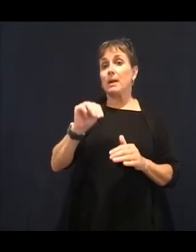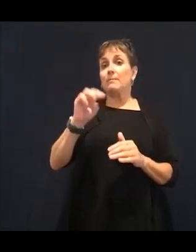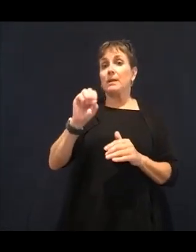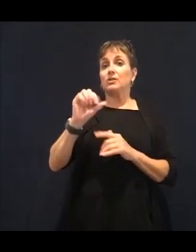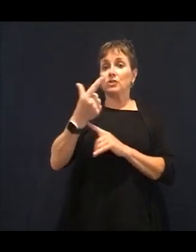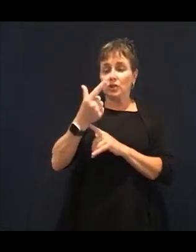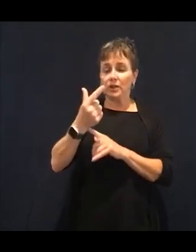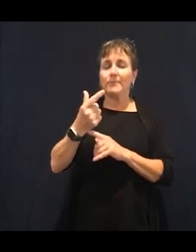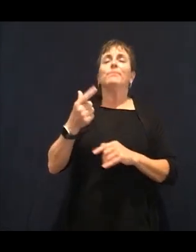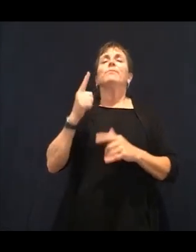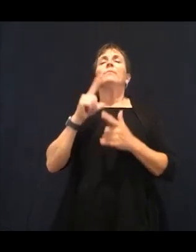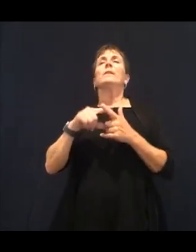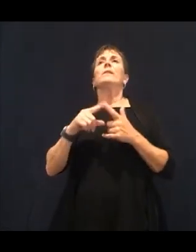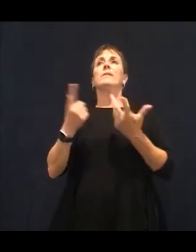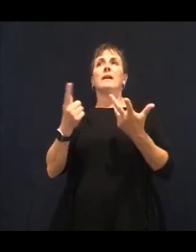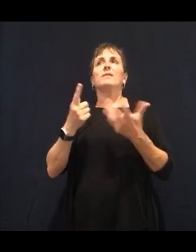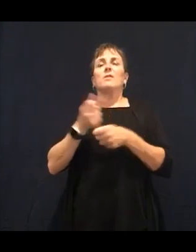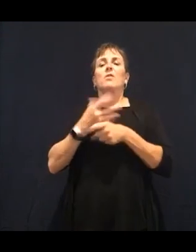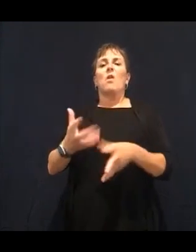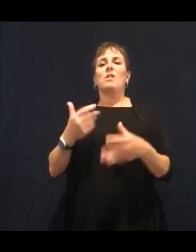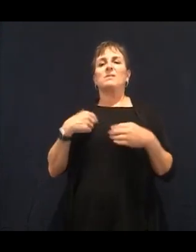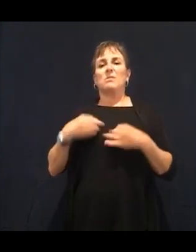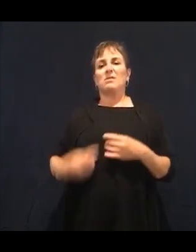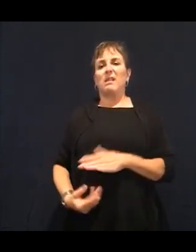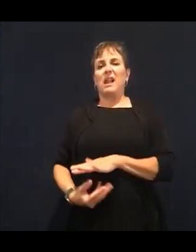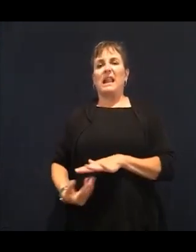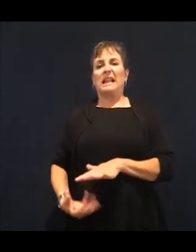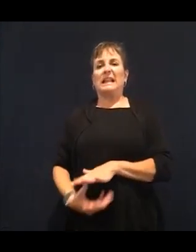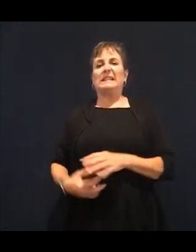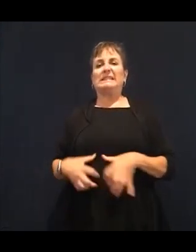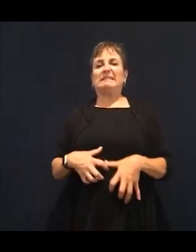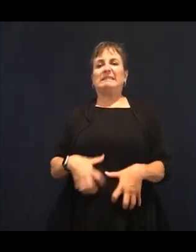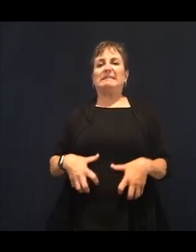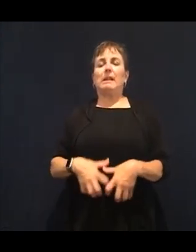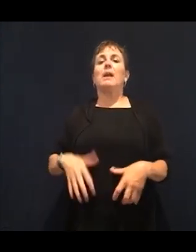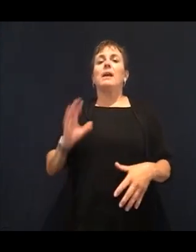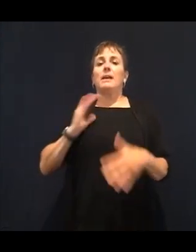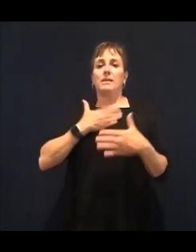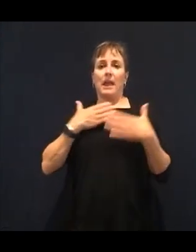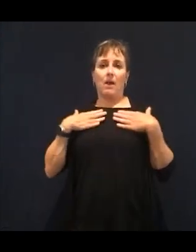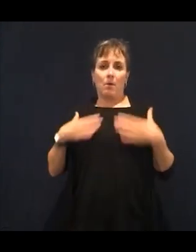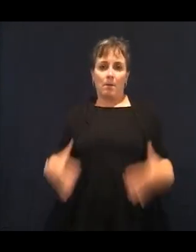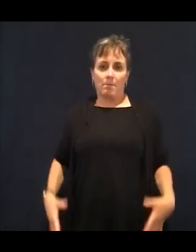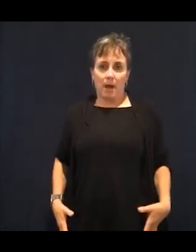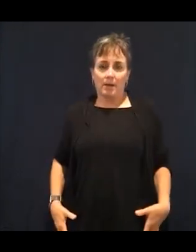to be more alkaline are foods